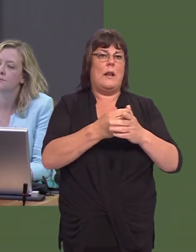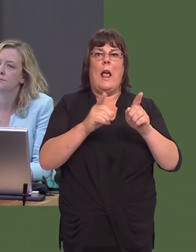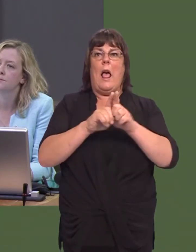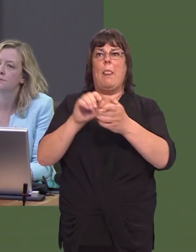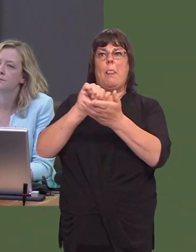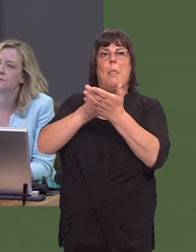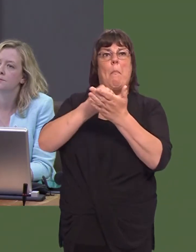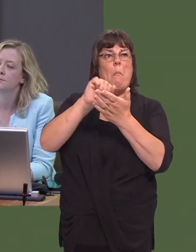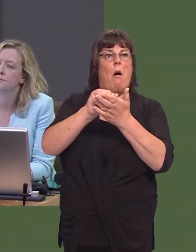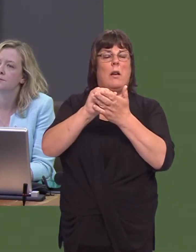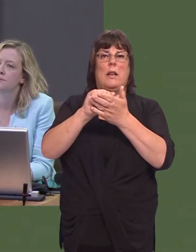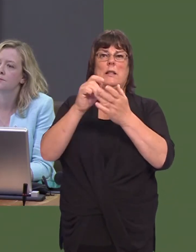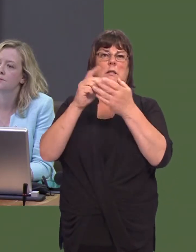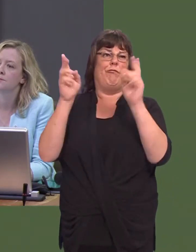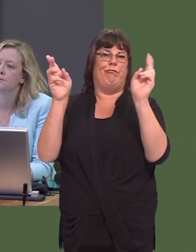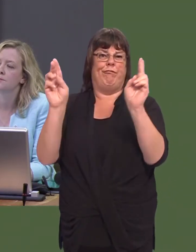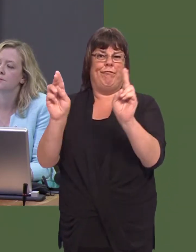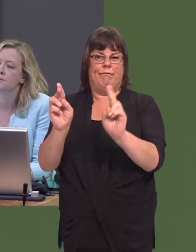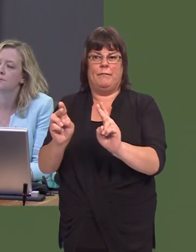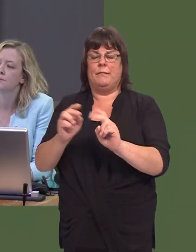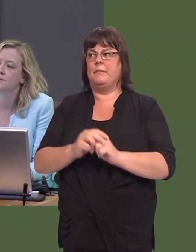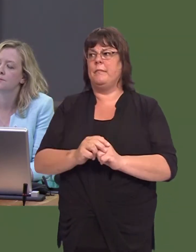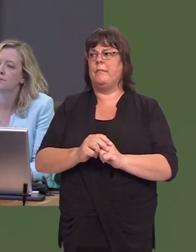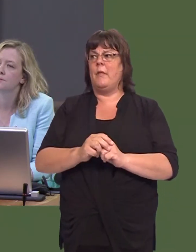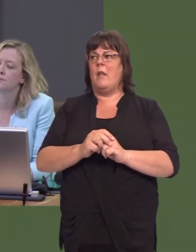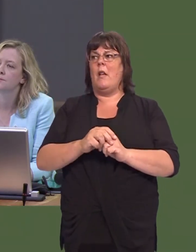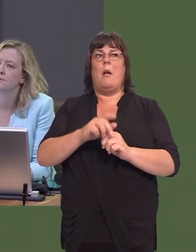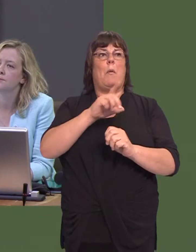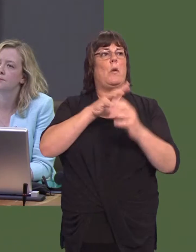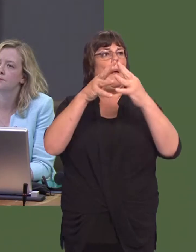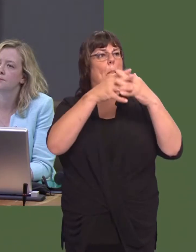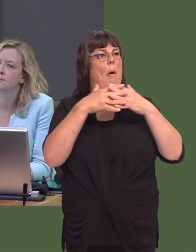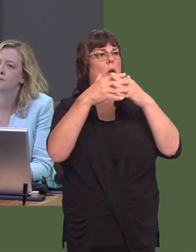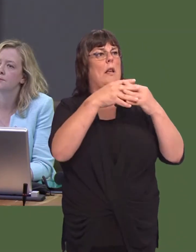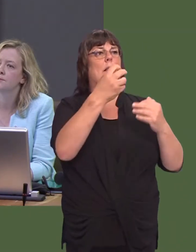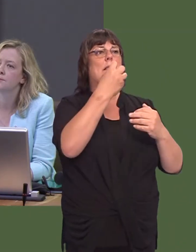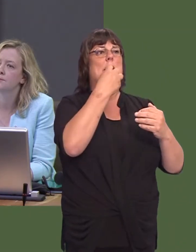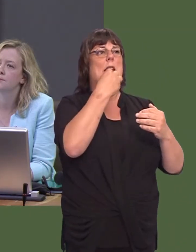may be shrinking, because of the US section 232 that may be going ahead on imported steel in the US.